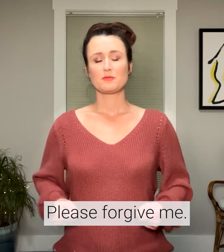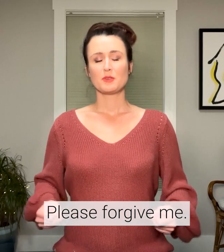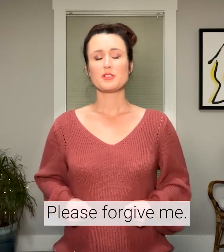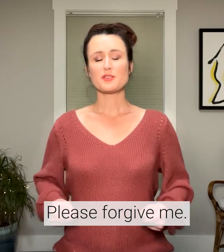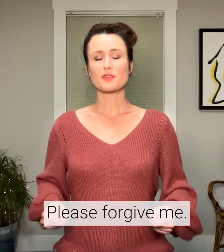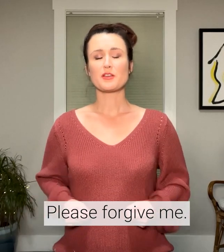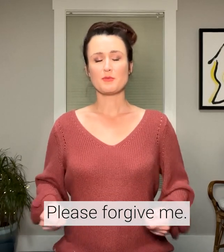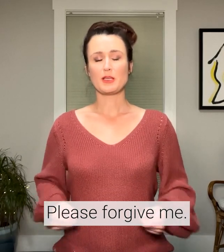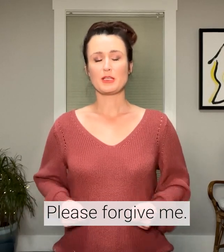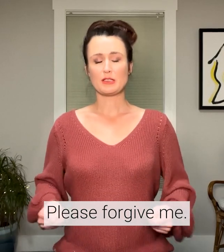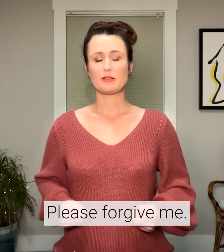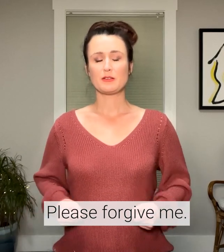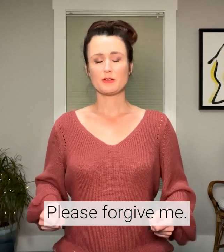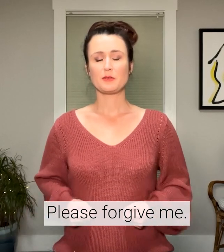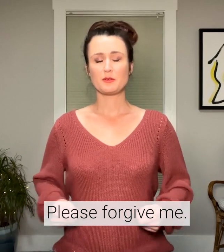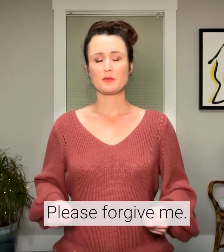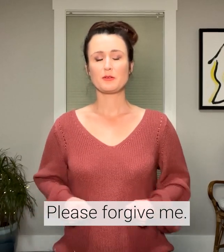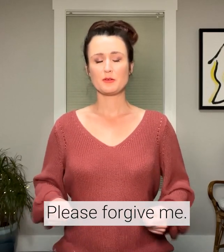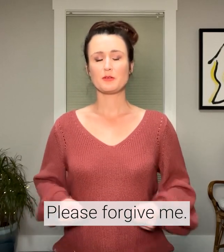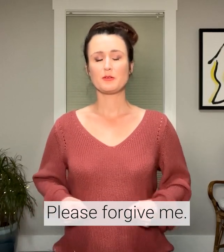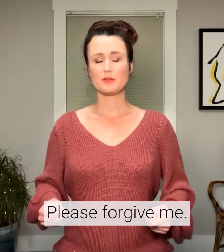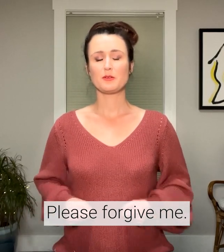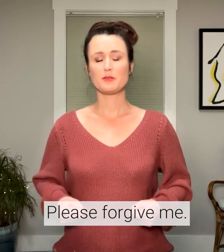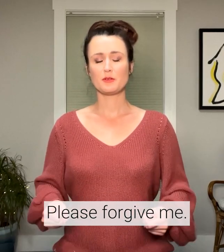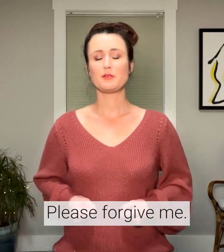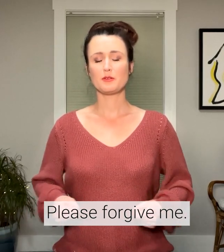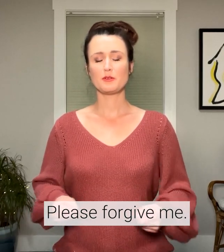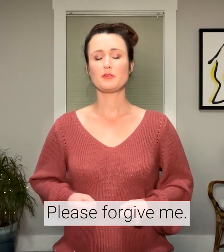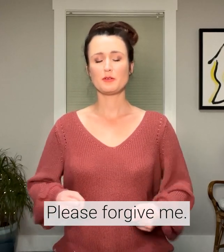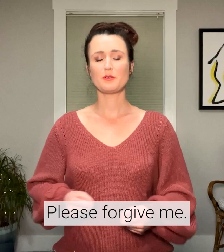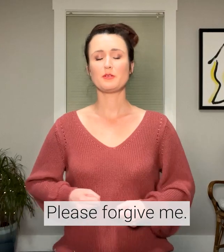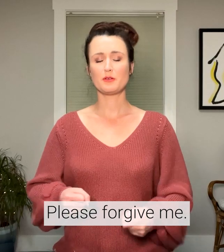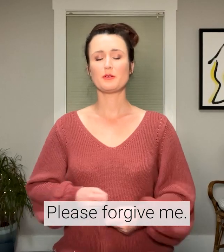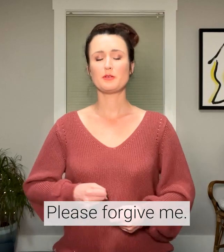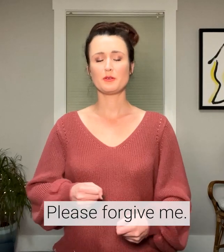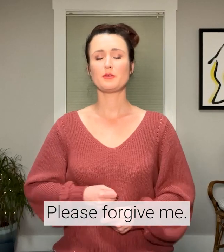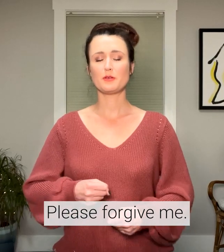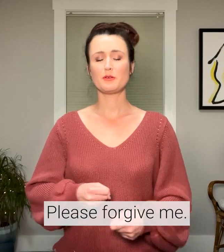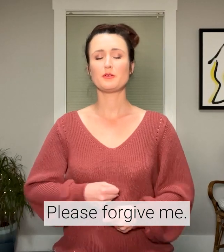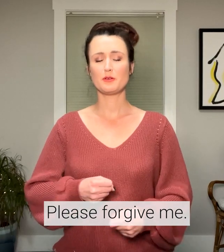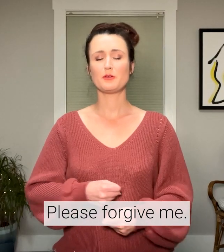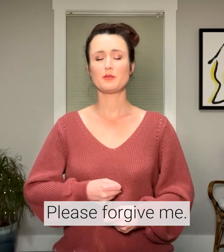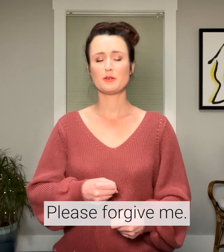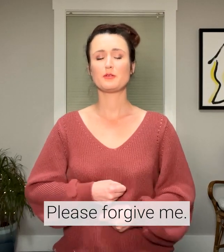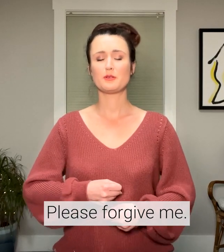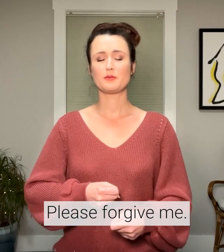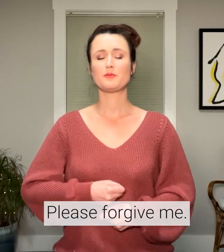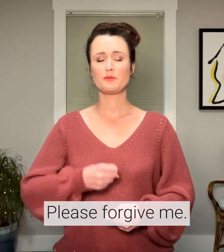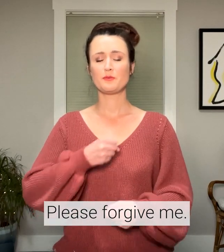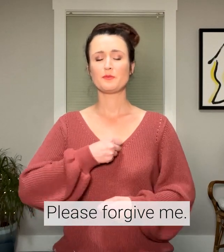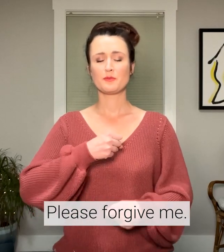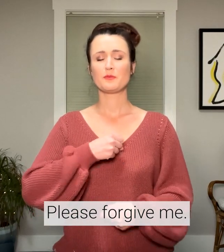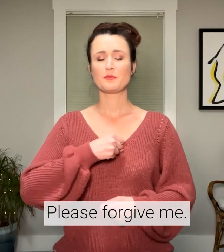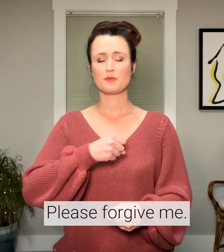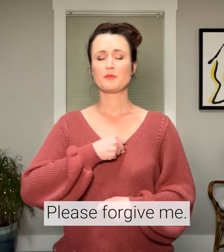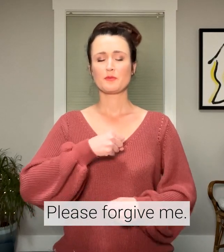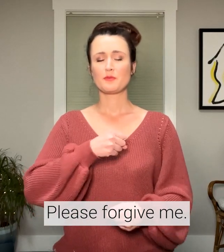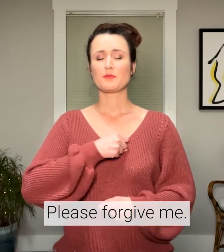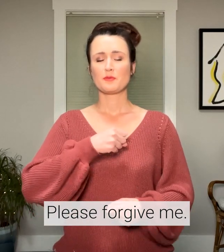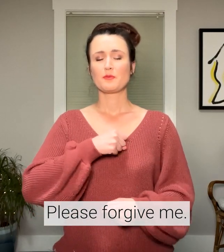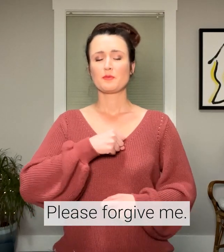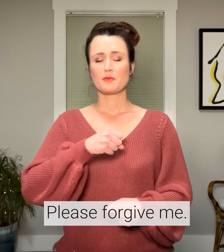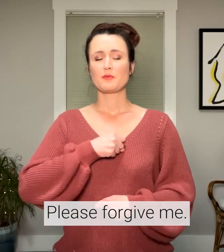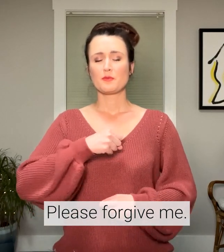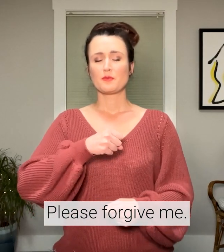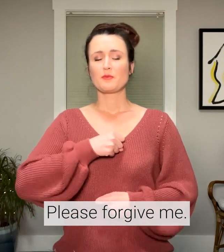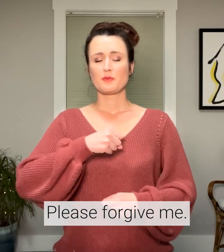Please forgive me.